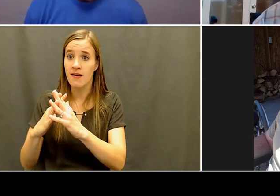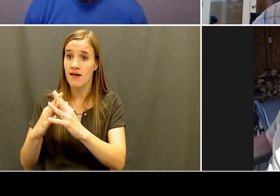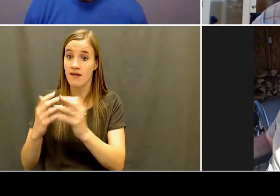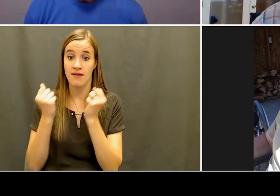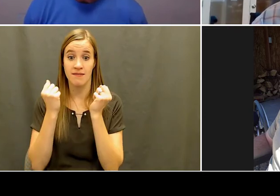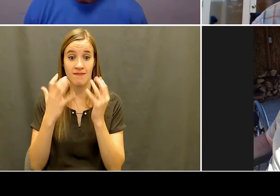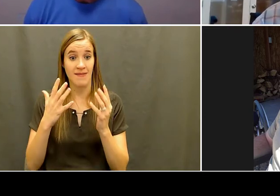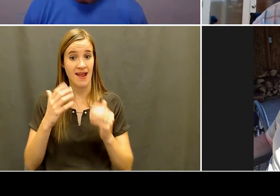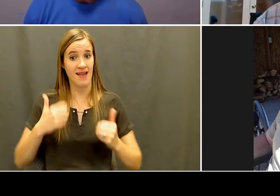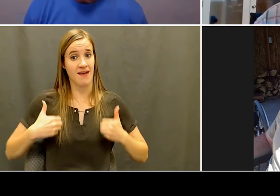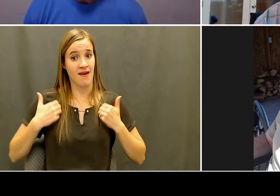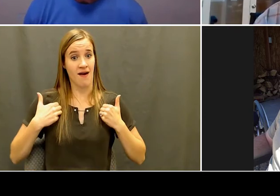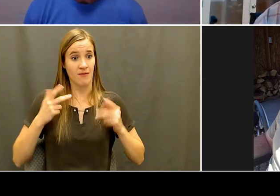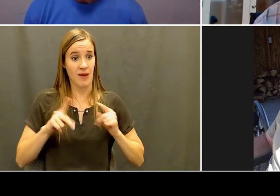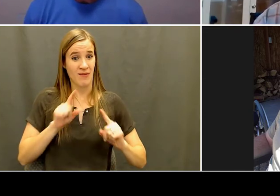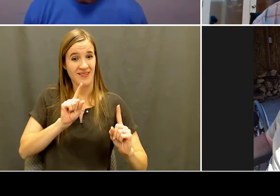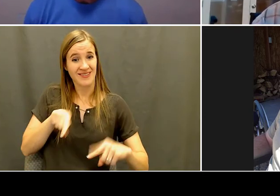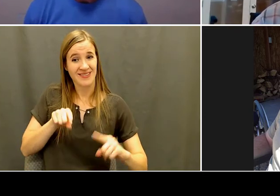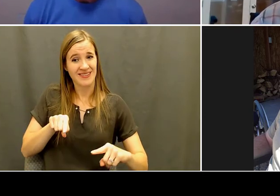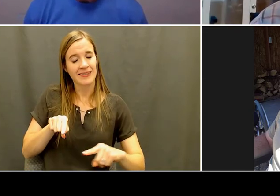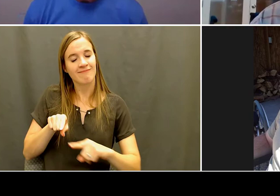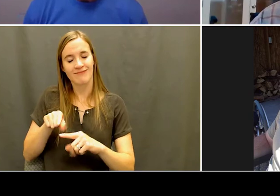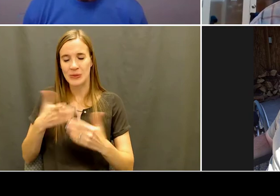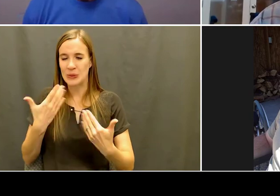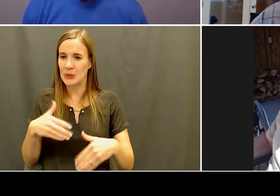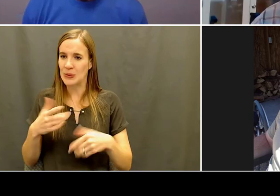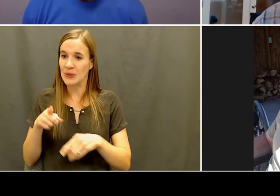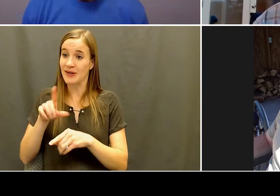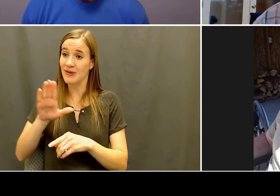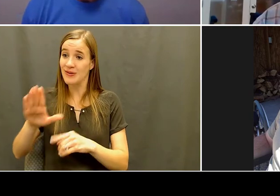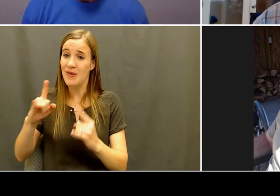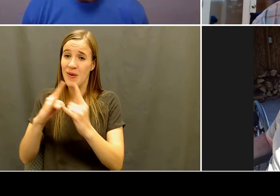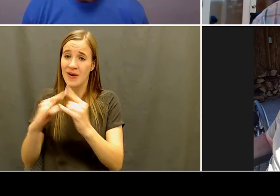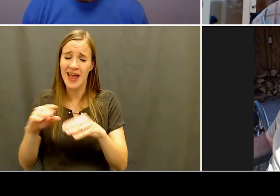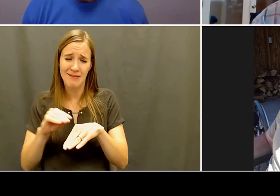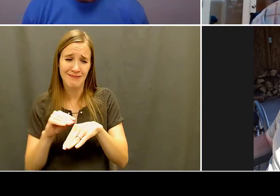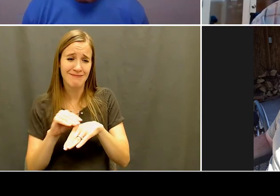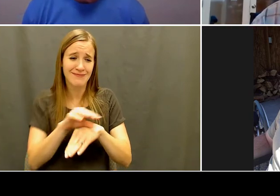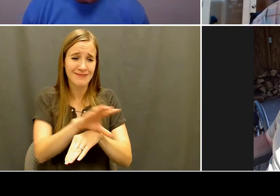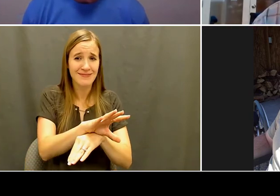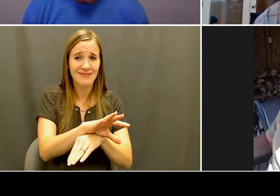result of that. Jake is a great example. Yeah. And I